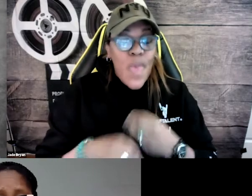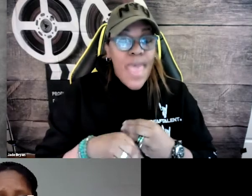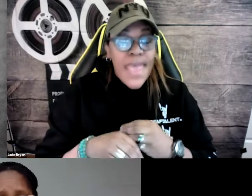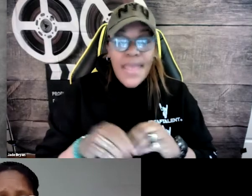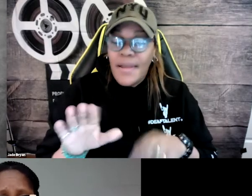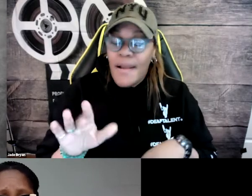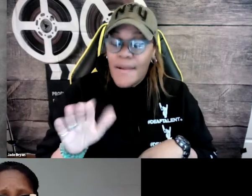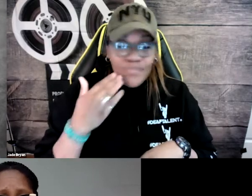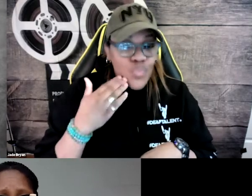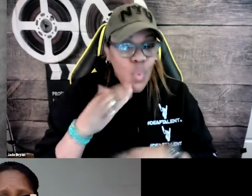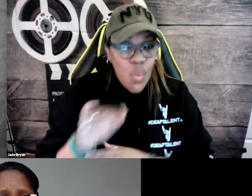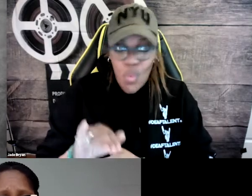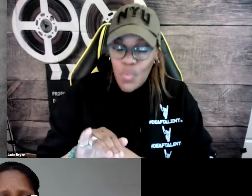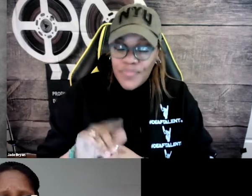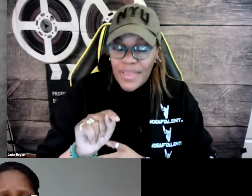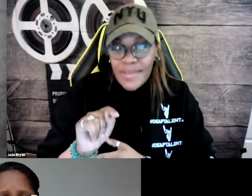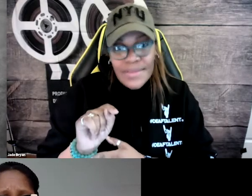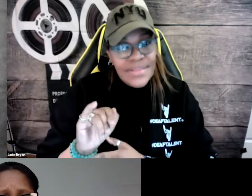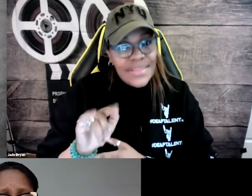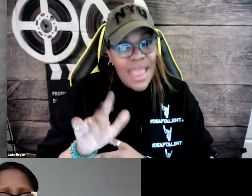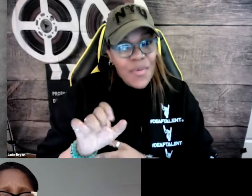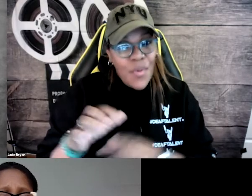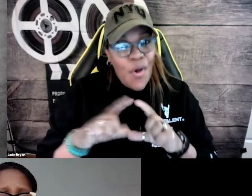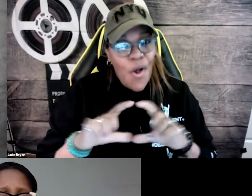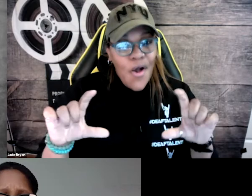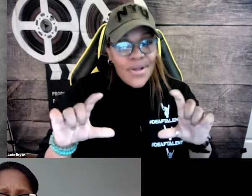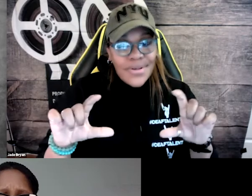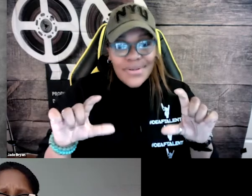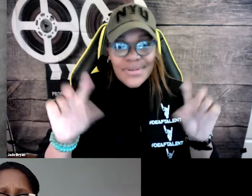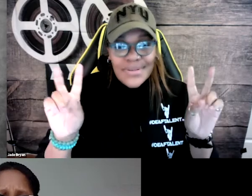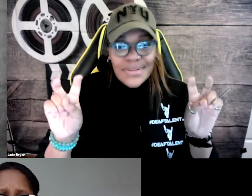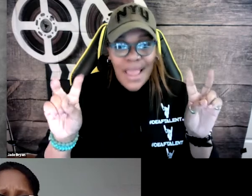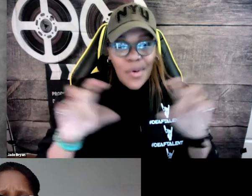there was no sound. And we had to add the title card to the film.